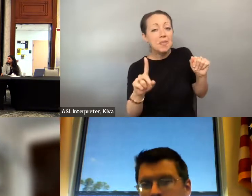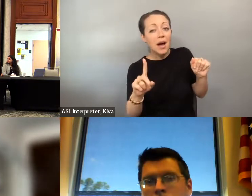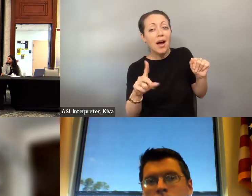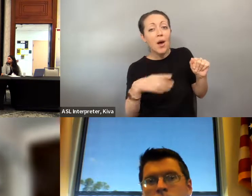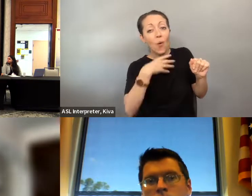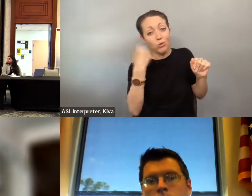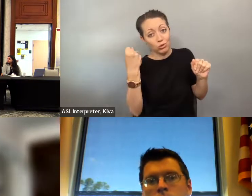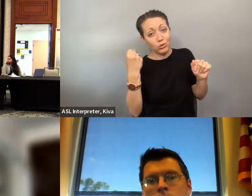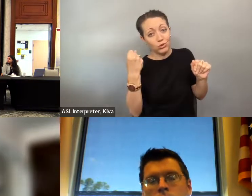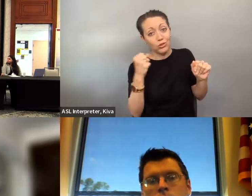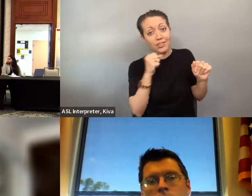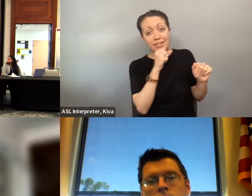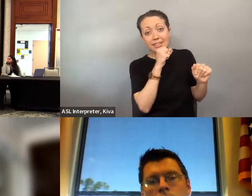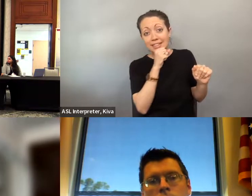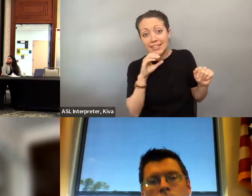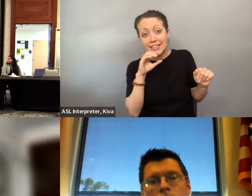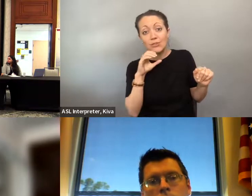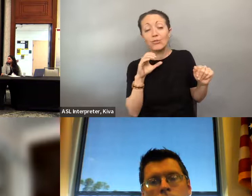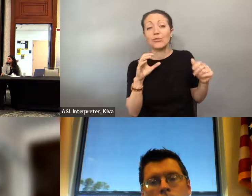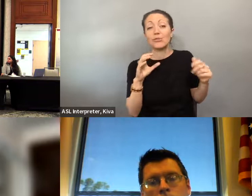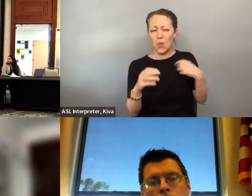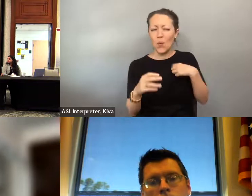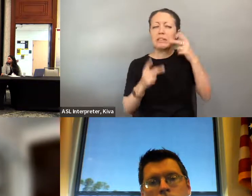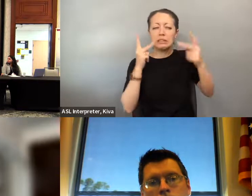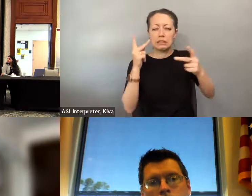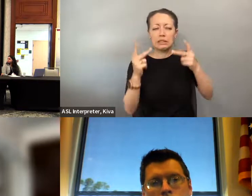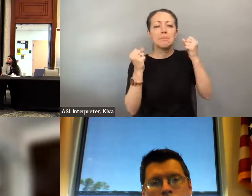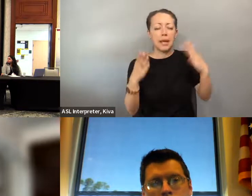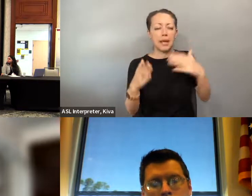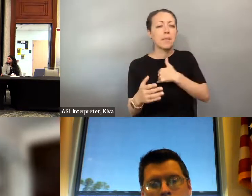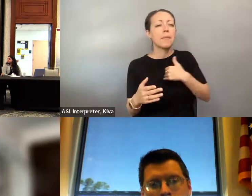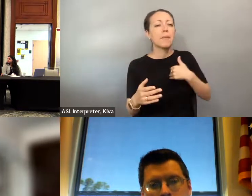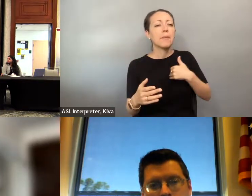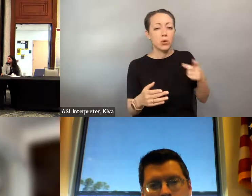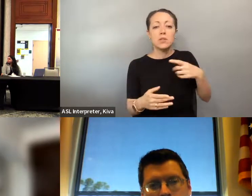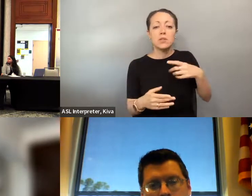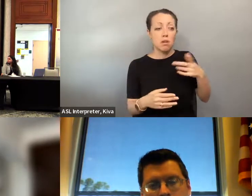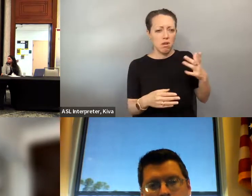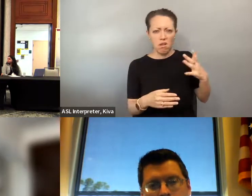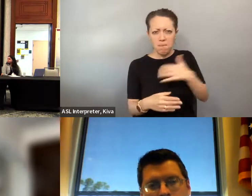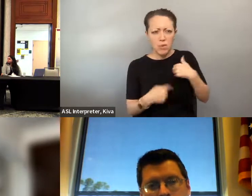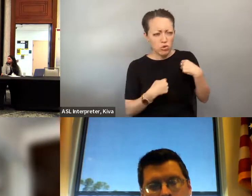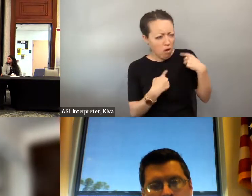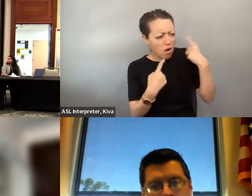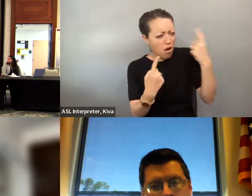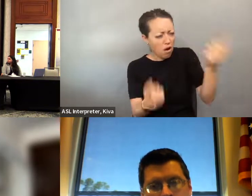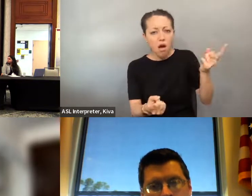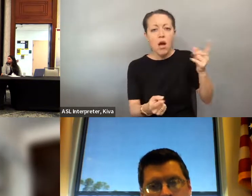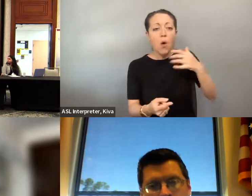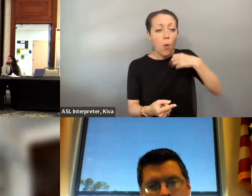though many of the members don 't have the traditional disabilities, we -- many of our members are older and as I 've been involved in leadership, I've seen many of